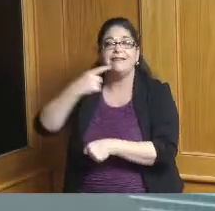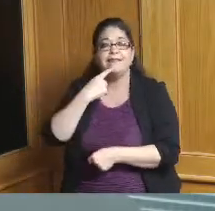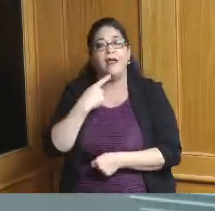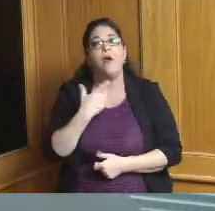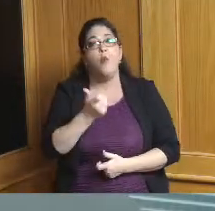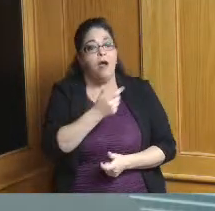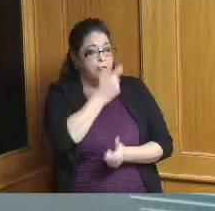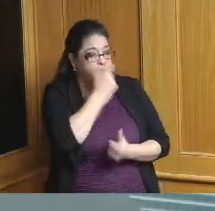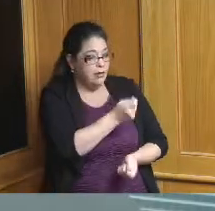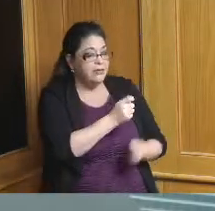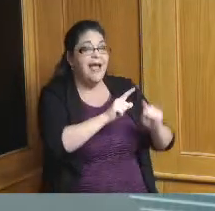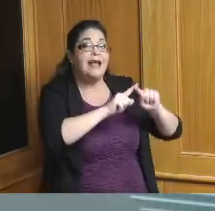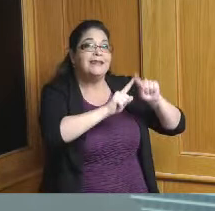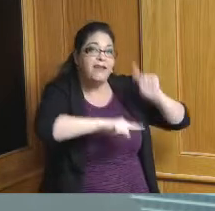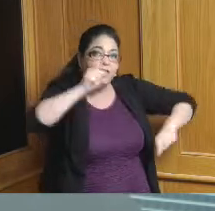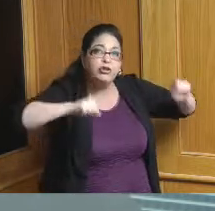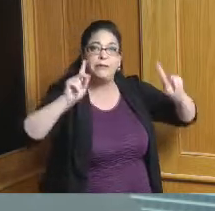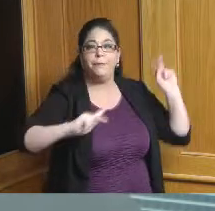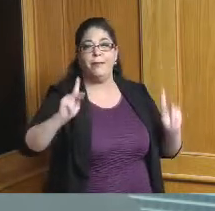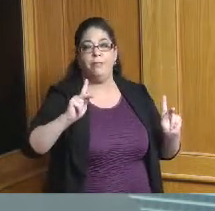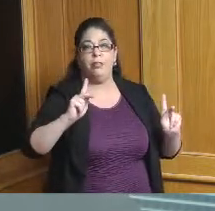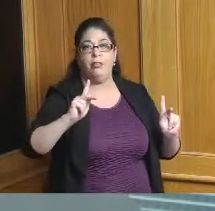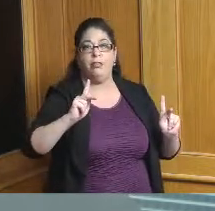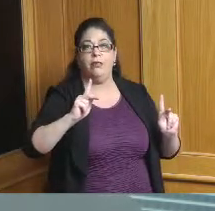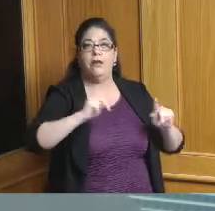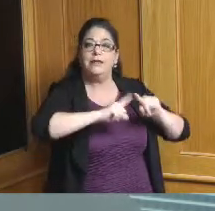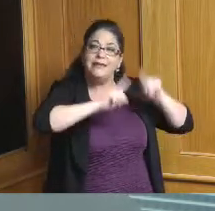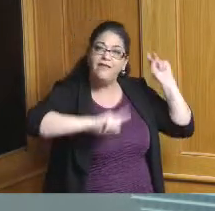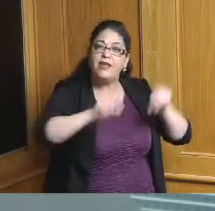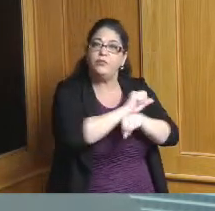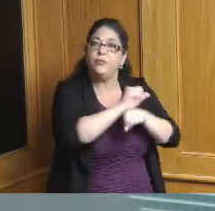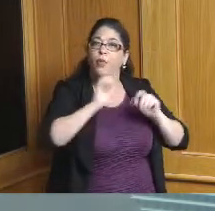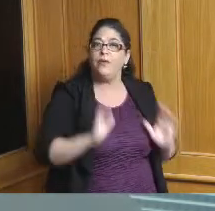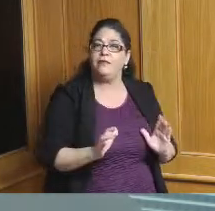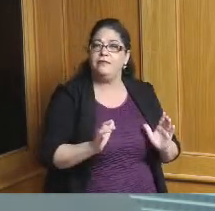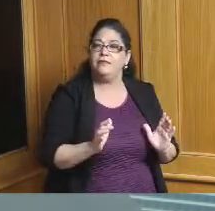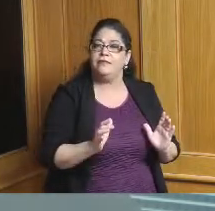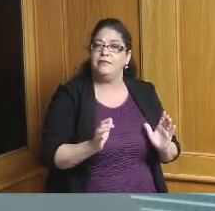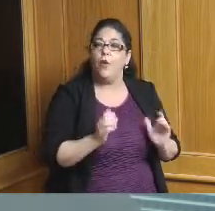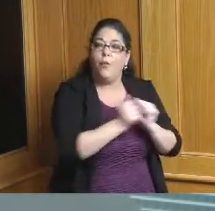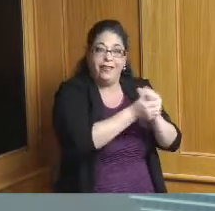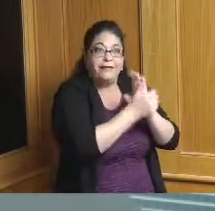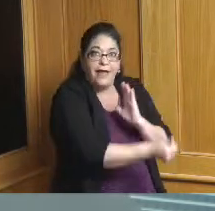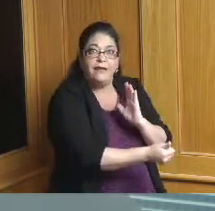diverse talent so those are the those are the dots right and I think all the rest of that what